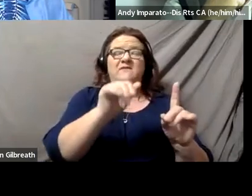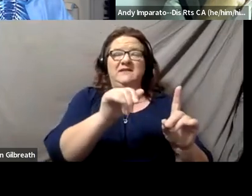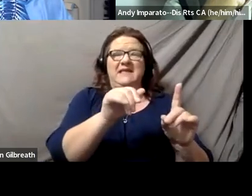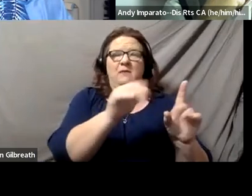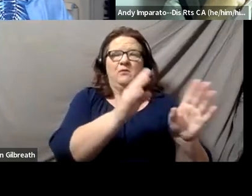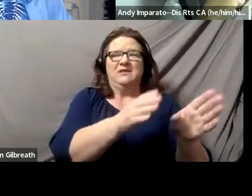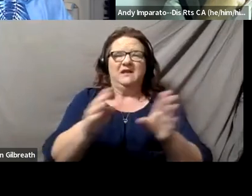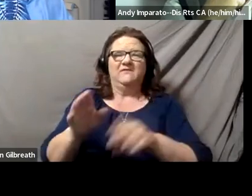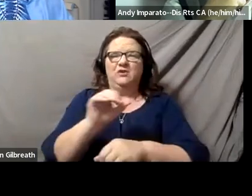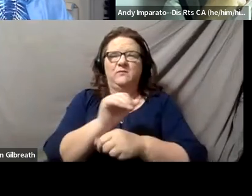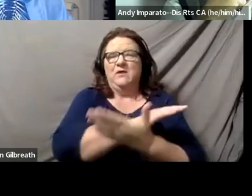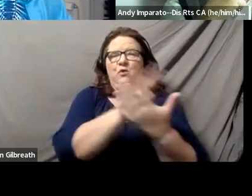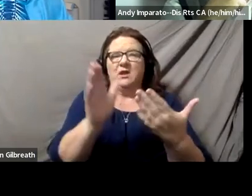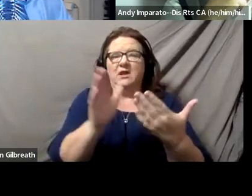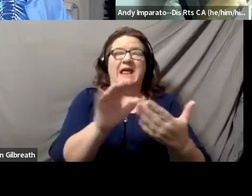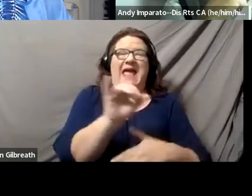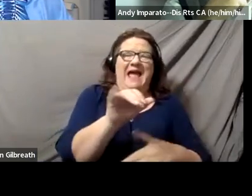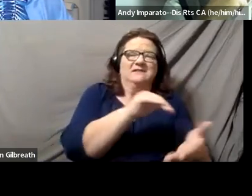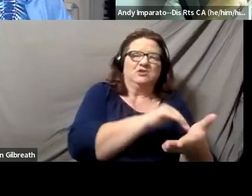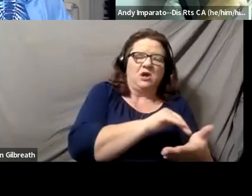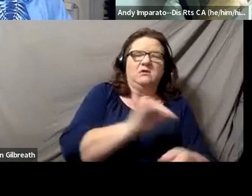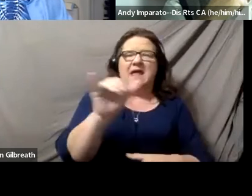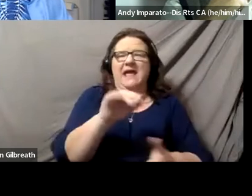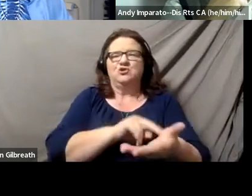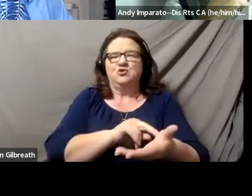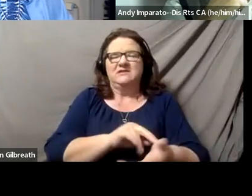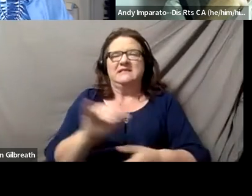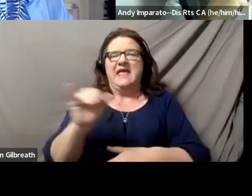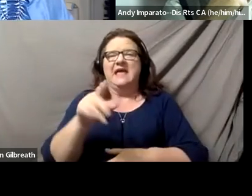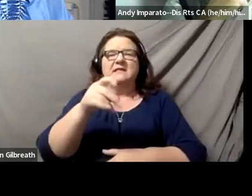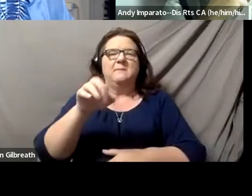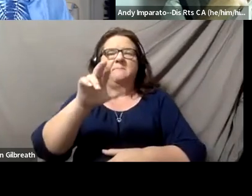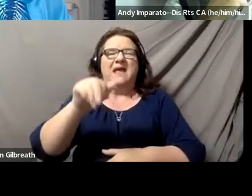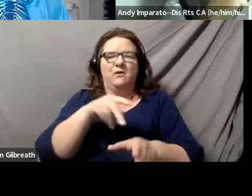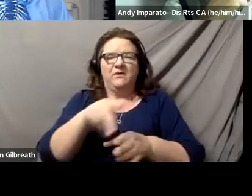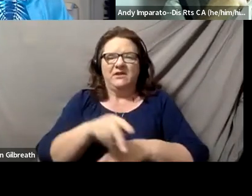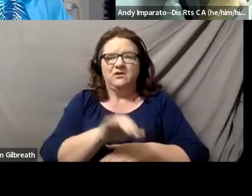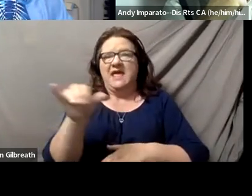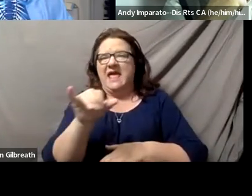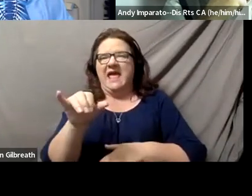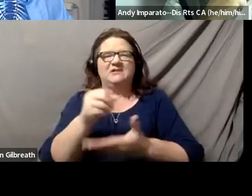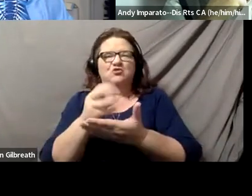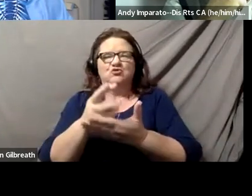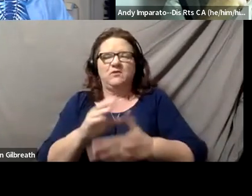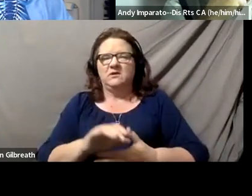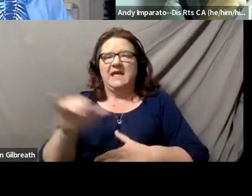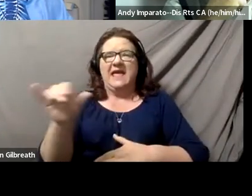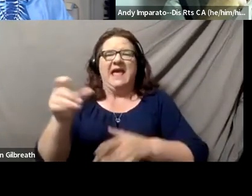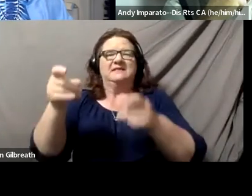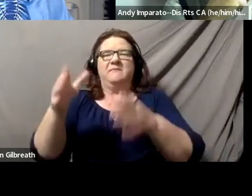as doctors, as nurses, as paraprofessionals, as social workers, as case managers, as whatever label people have.